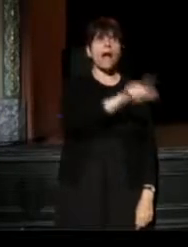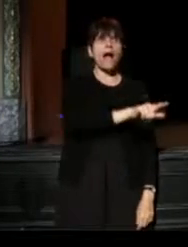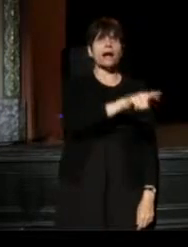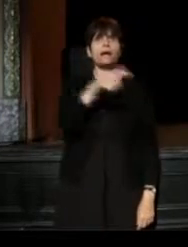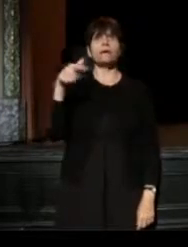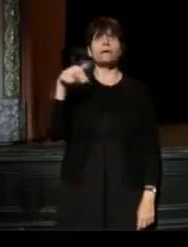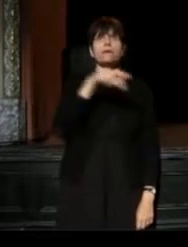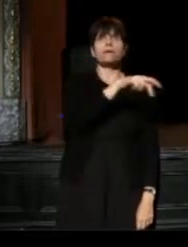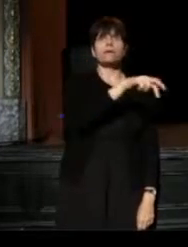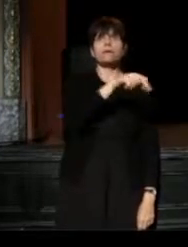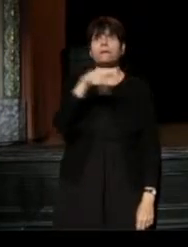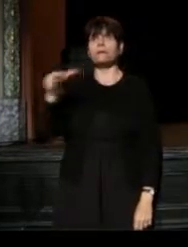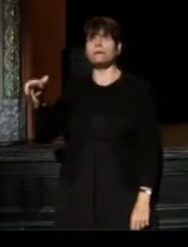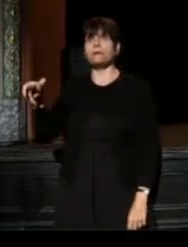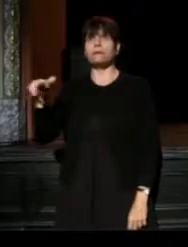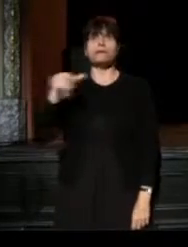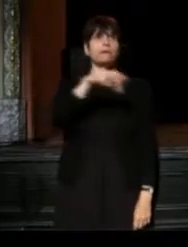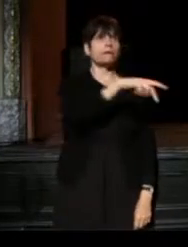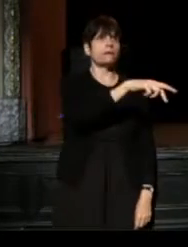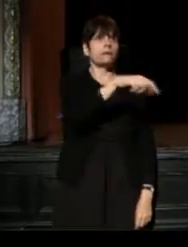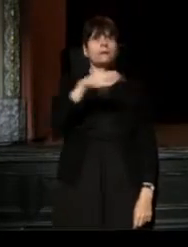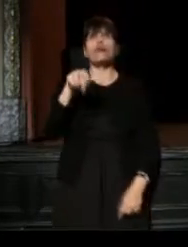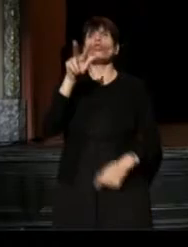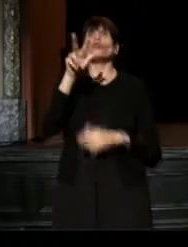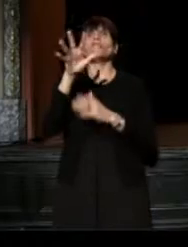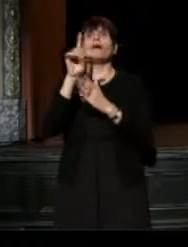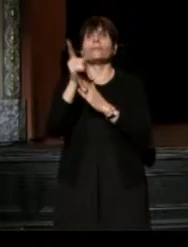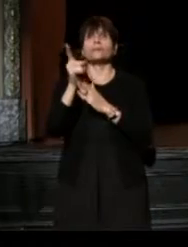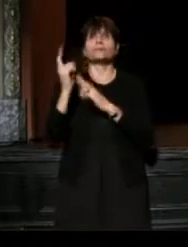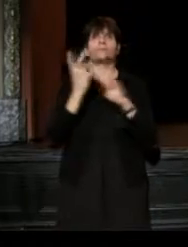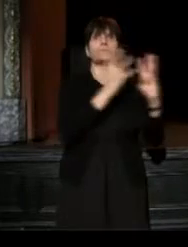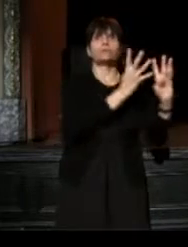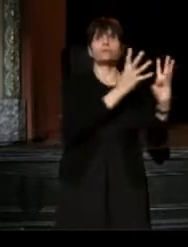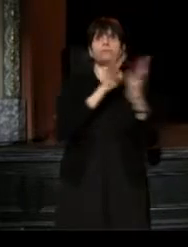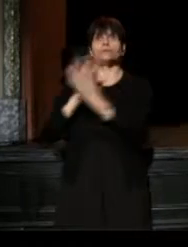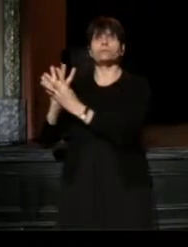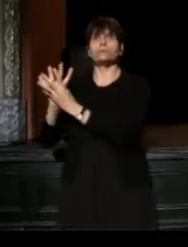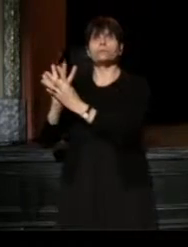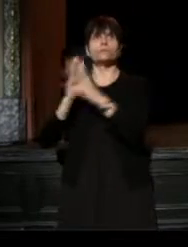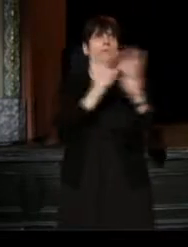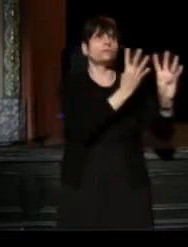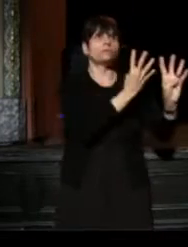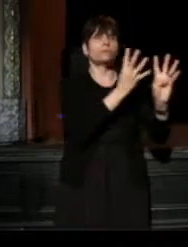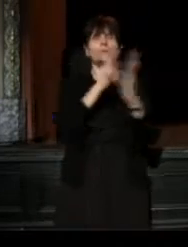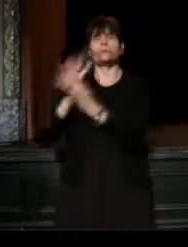This is a direct action, a direct intervention; it's a poetic intervention,